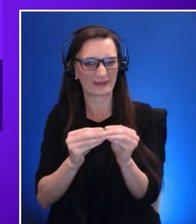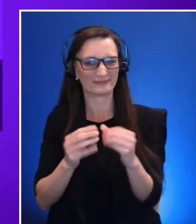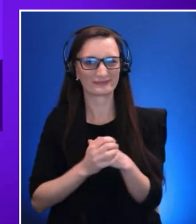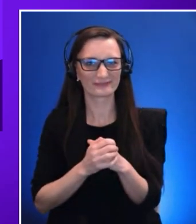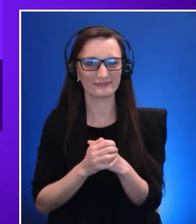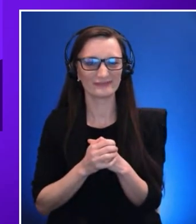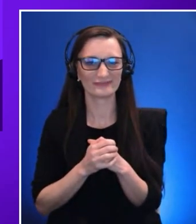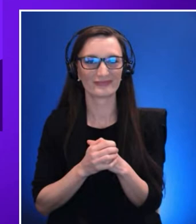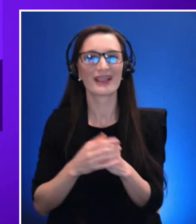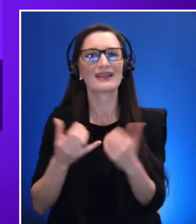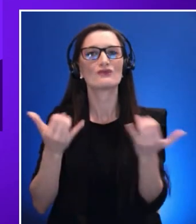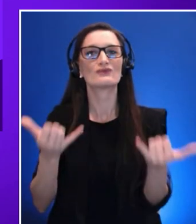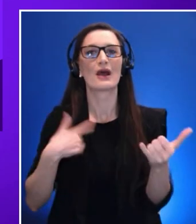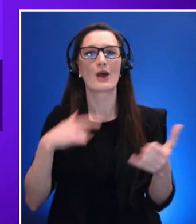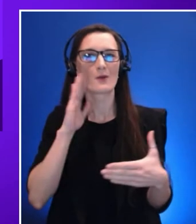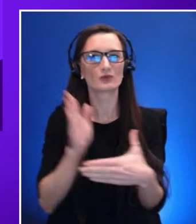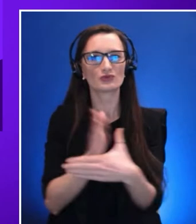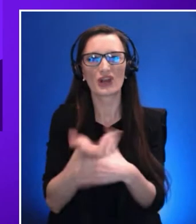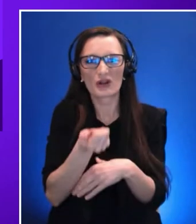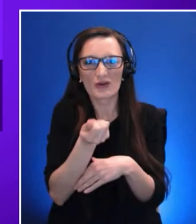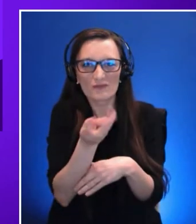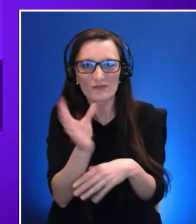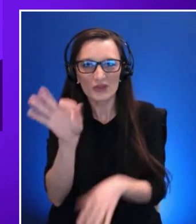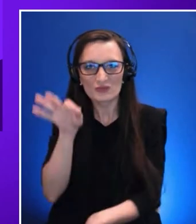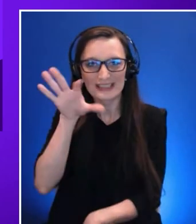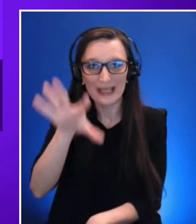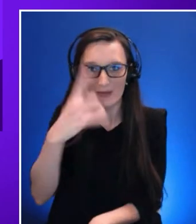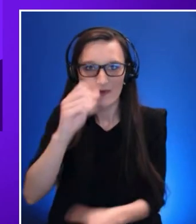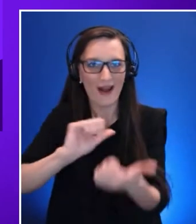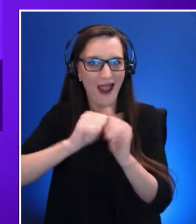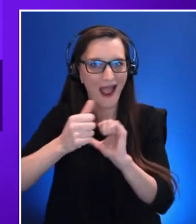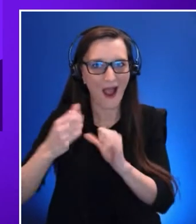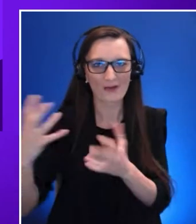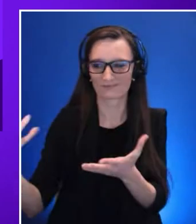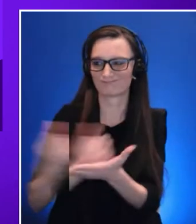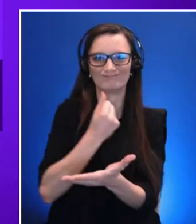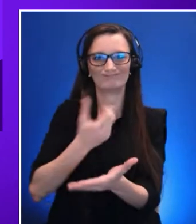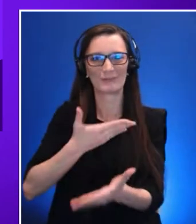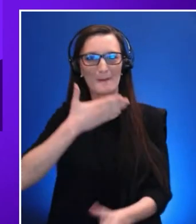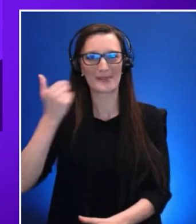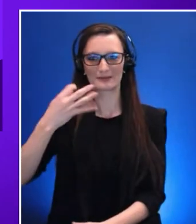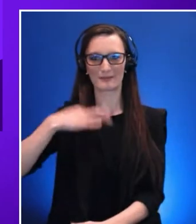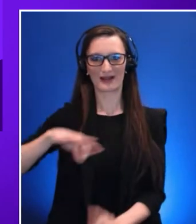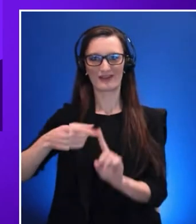most engaging experience out of this event and how to stay in touch you can communicate with us and